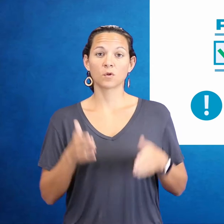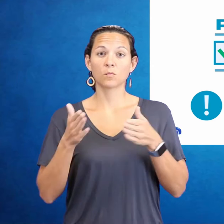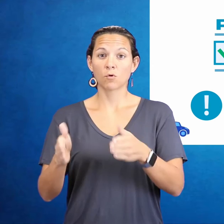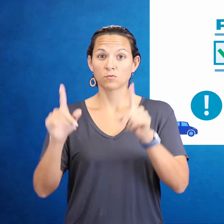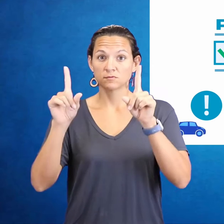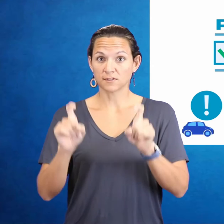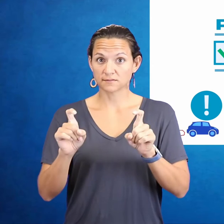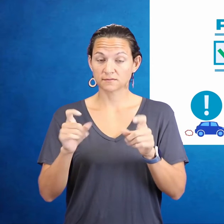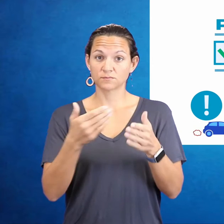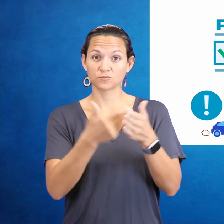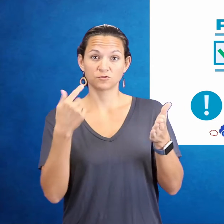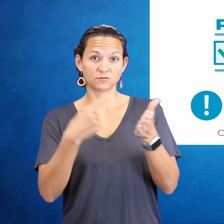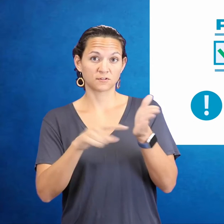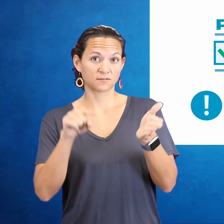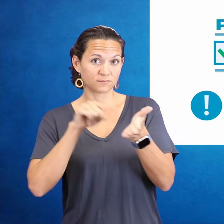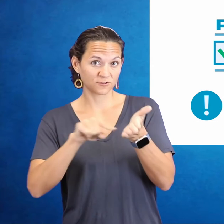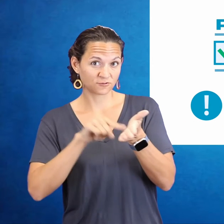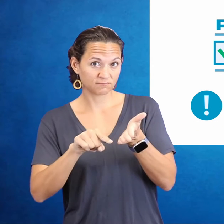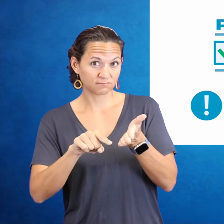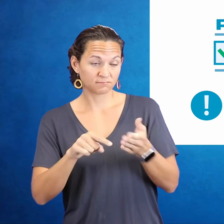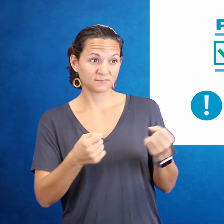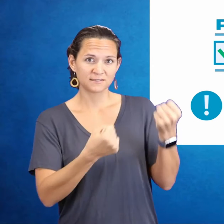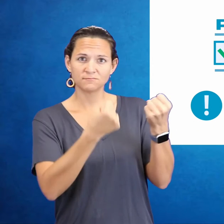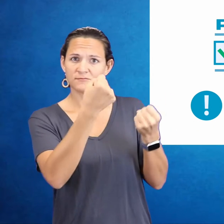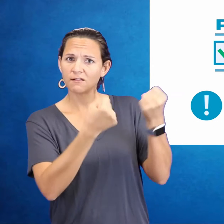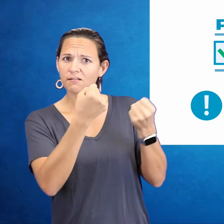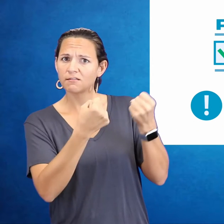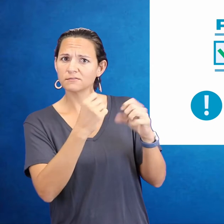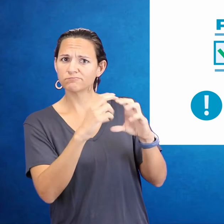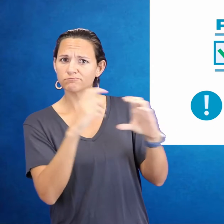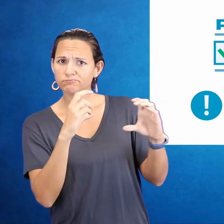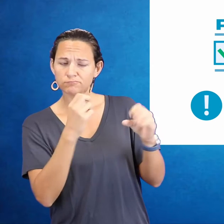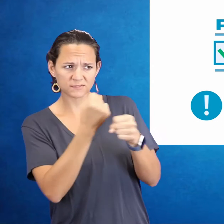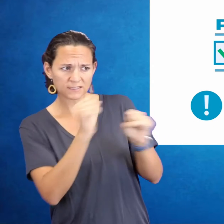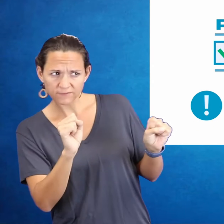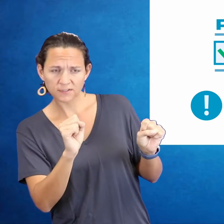Road Test Pre-Check Inspection The vehicle safety pre-check is an IMPORTANT